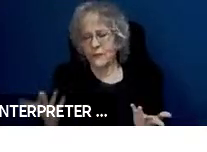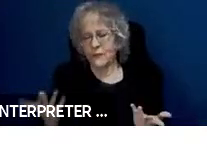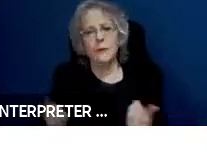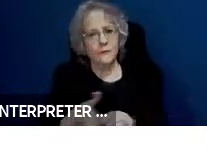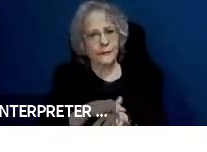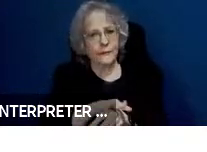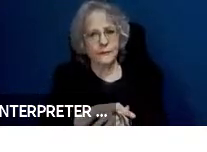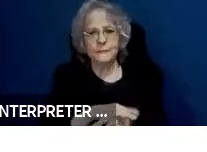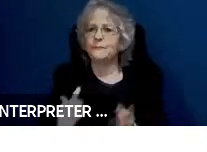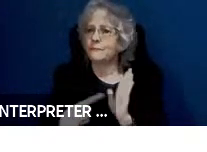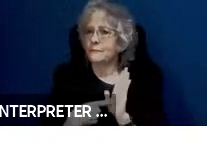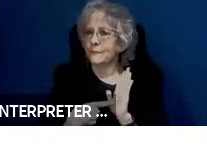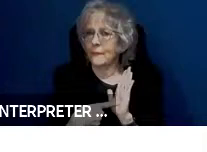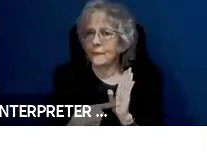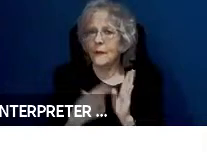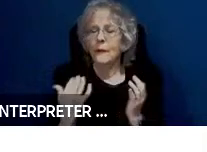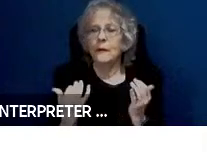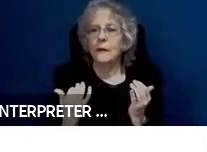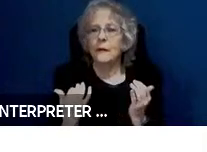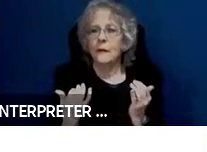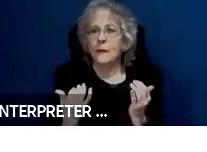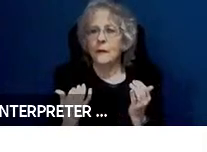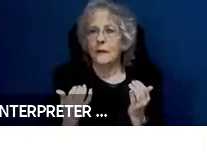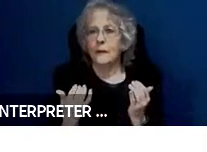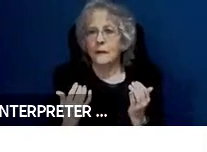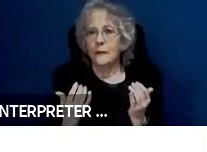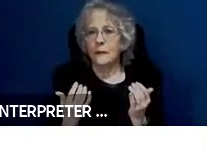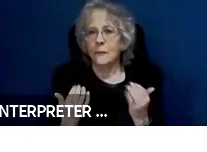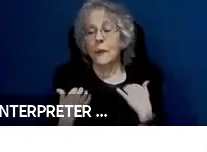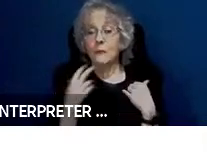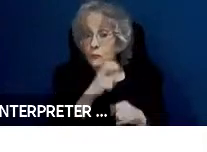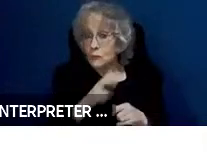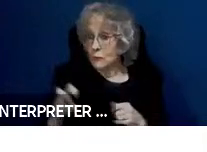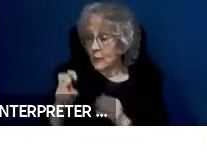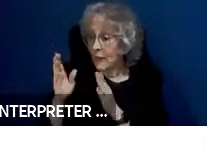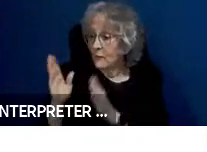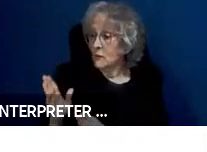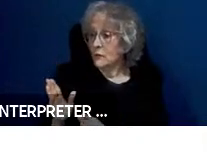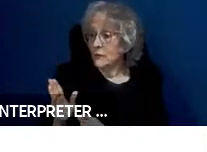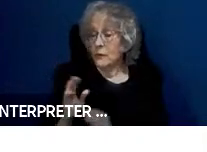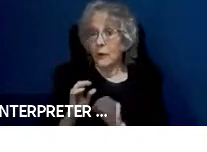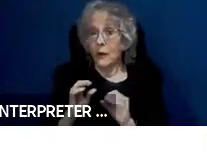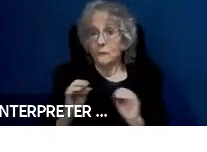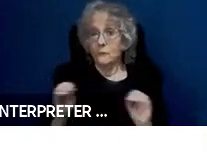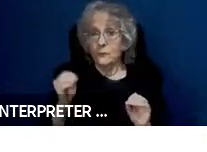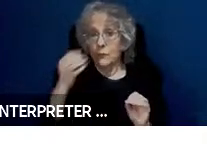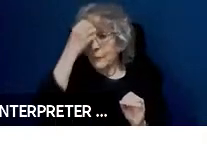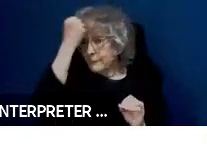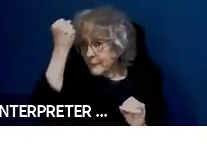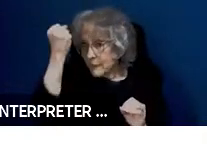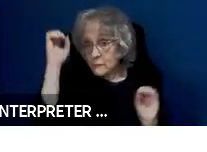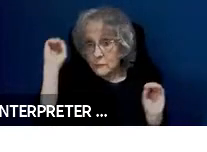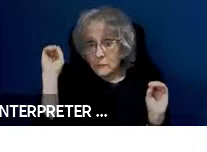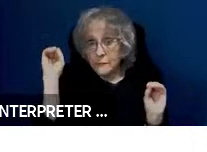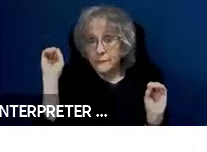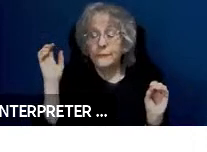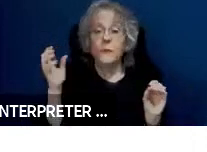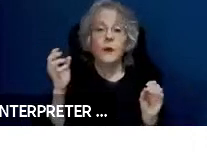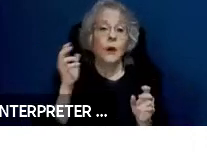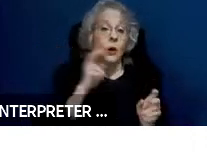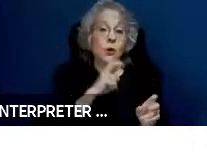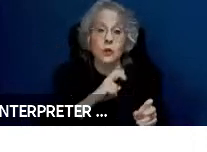For example, we may have travelers who have no memory. We may have travelers who are just easily